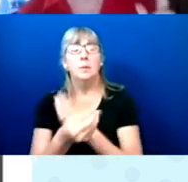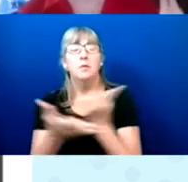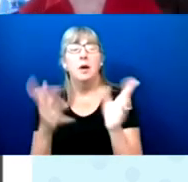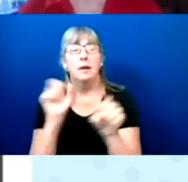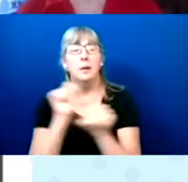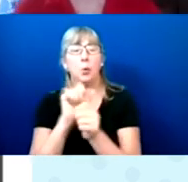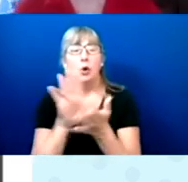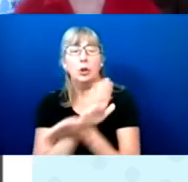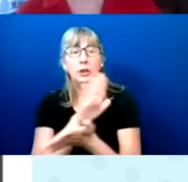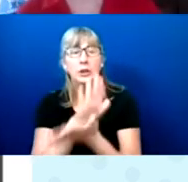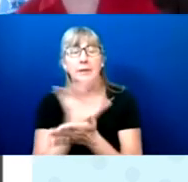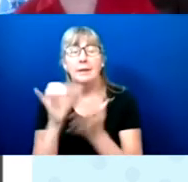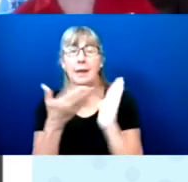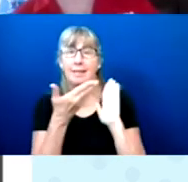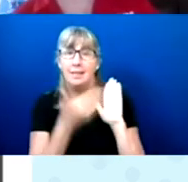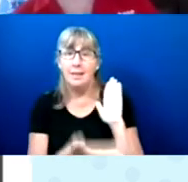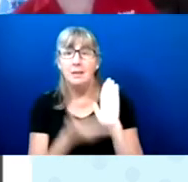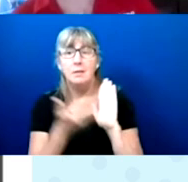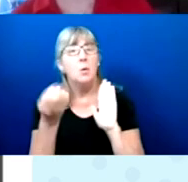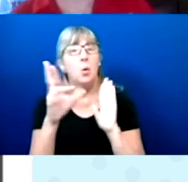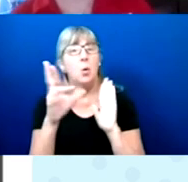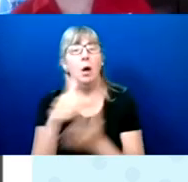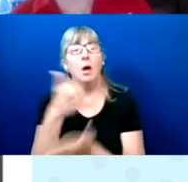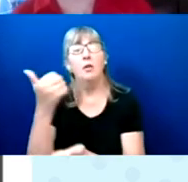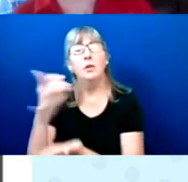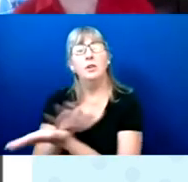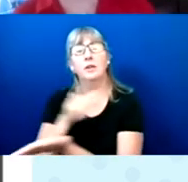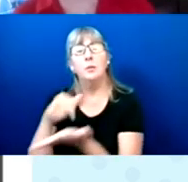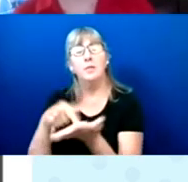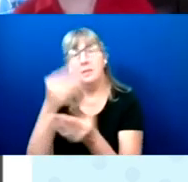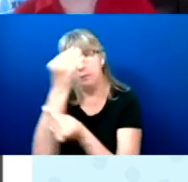like this or sheets with this kind of information.